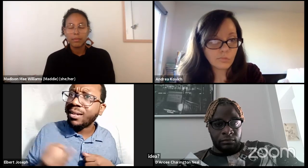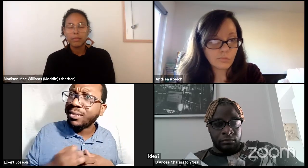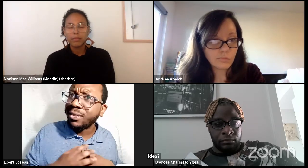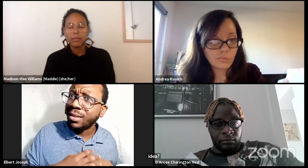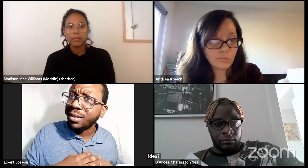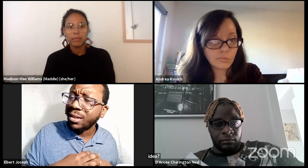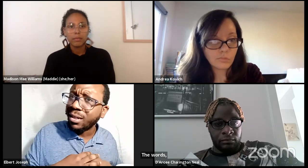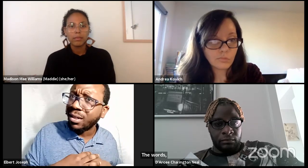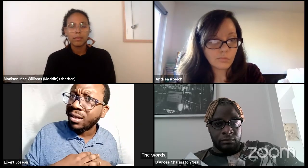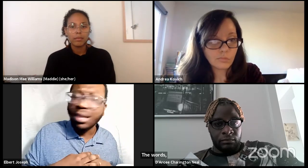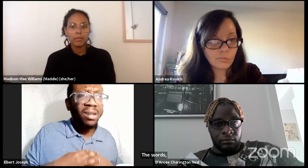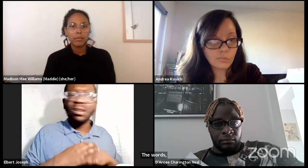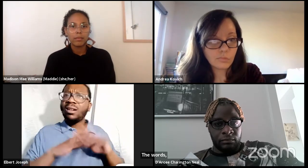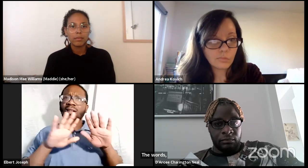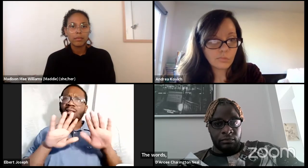where did you get that idea?